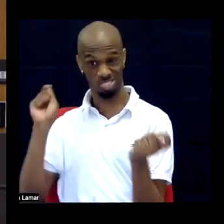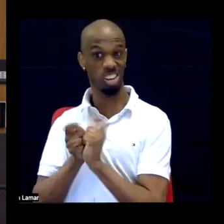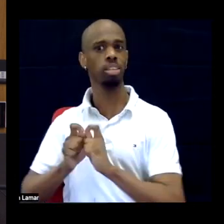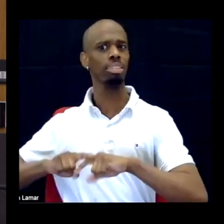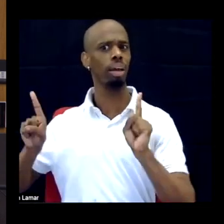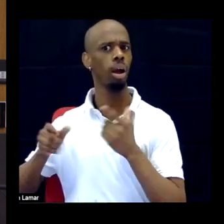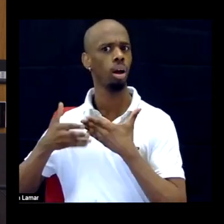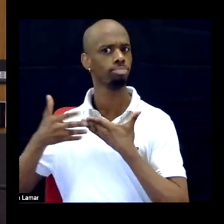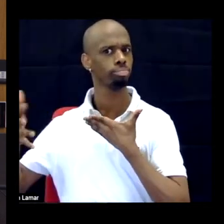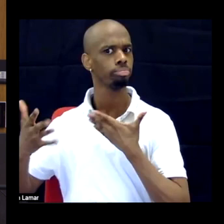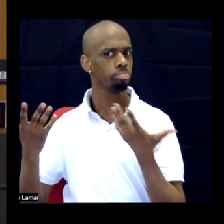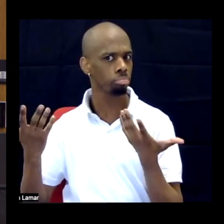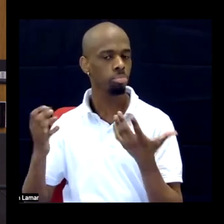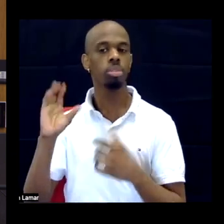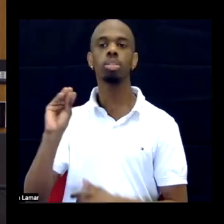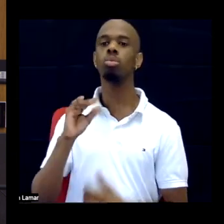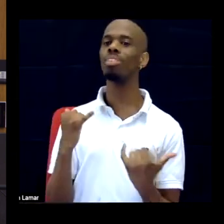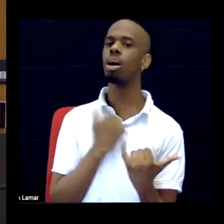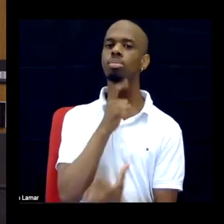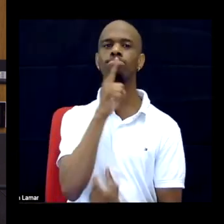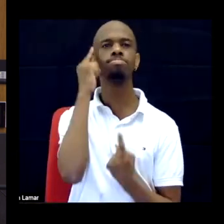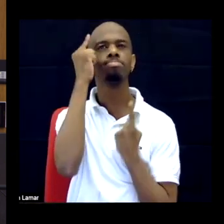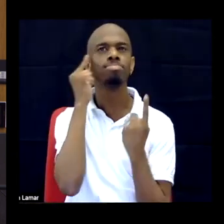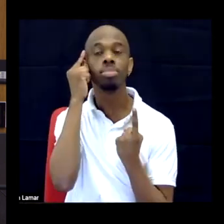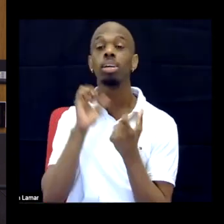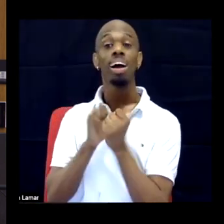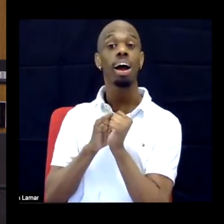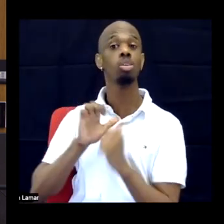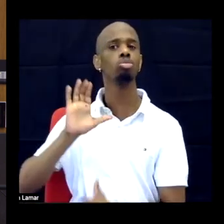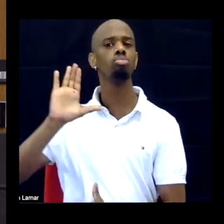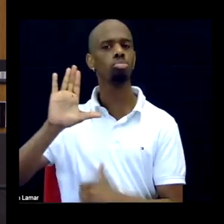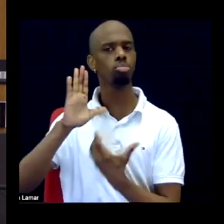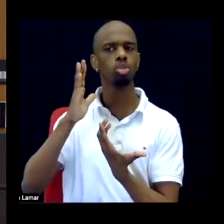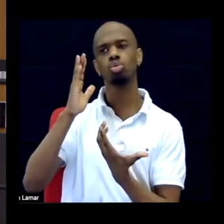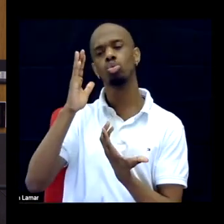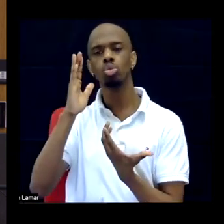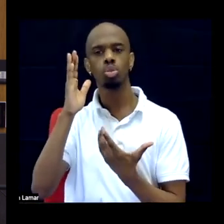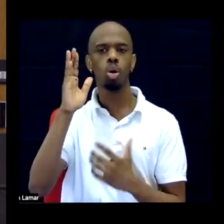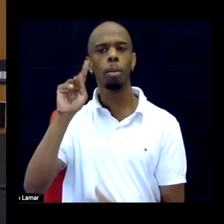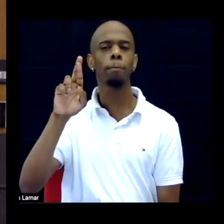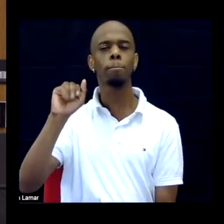And I wonder if you have guidance for us in how should we engage in that parsing? DR.